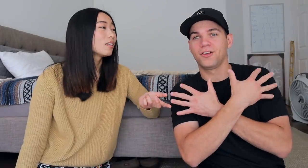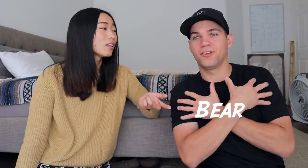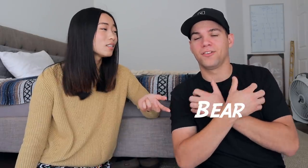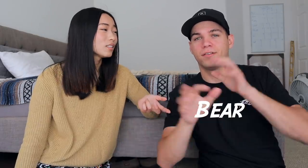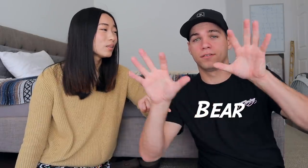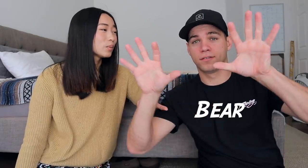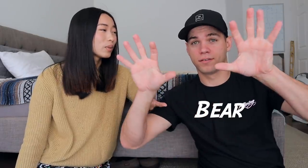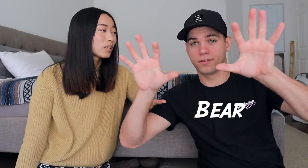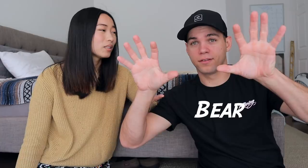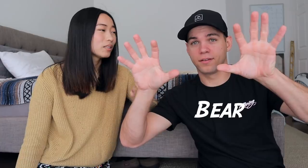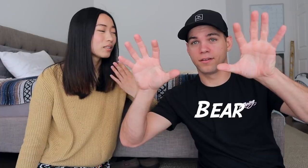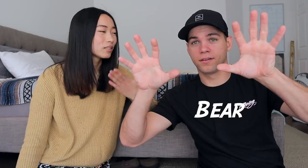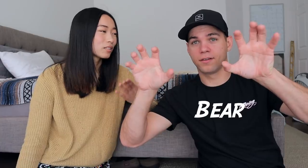Bear That's a good one